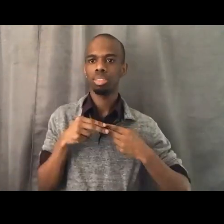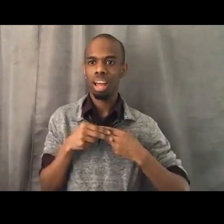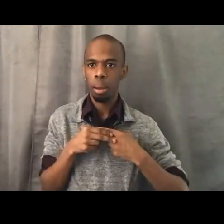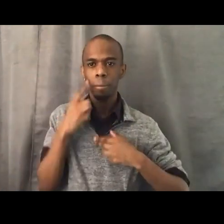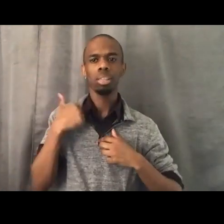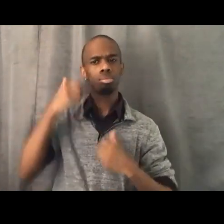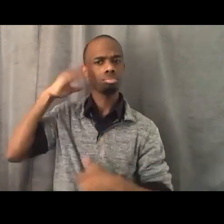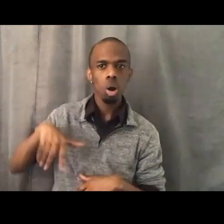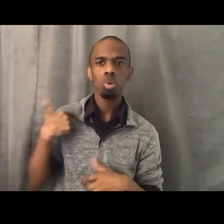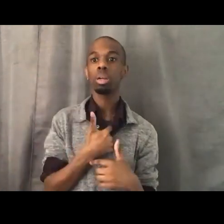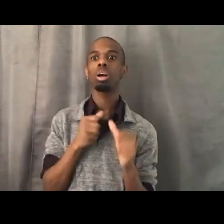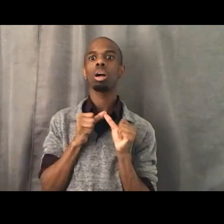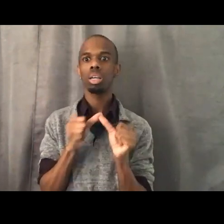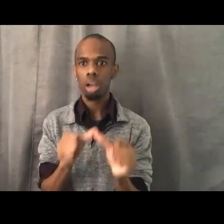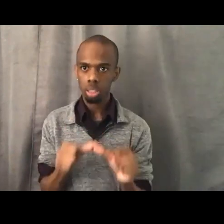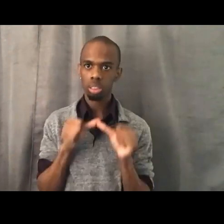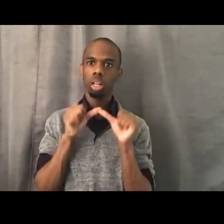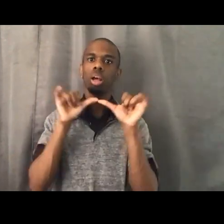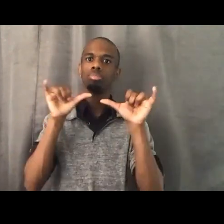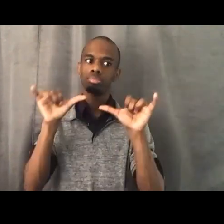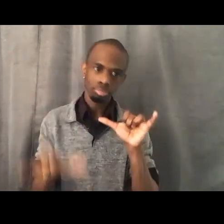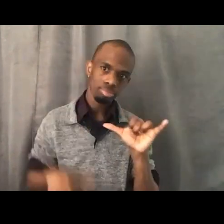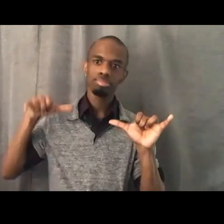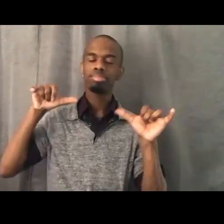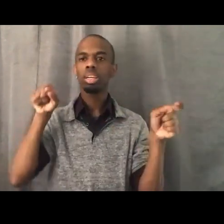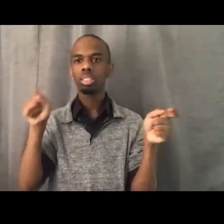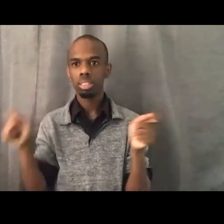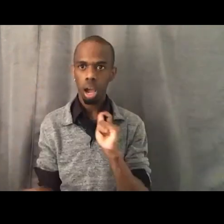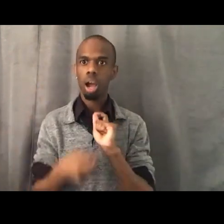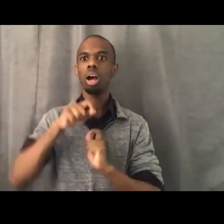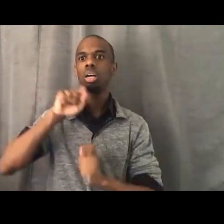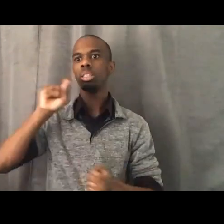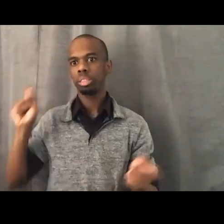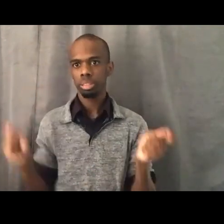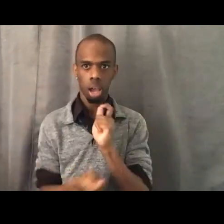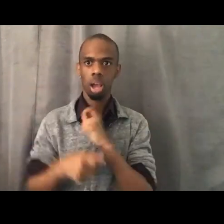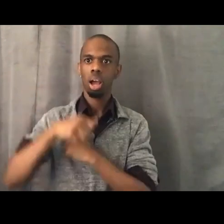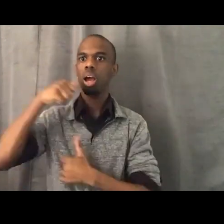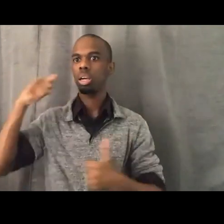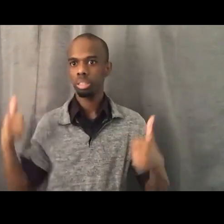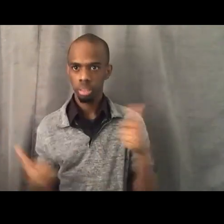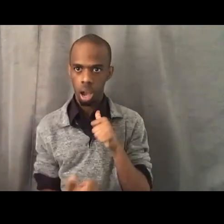And so, I'd been speaking in terms and thinking in terms of voice, body resources,